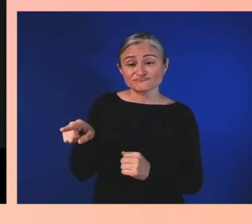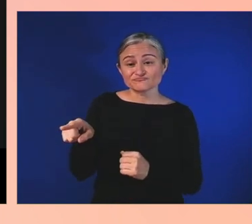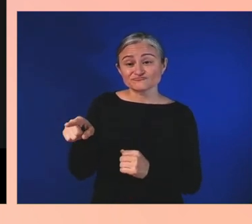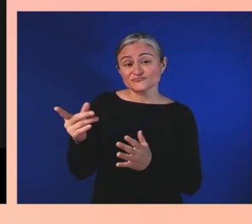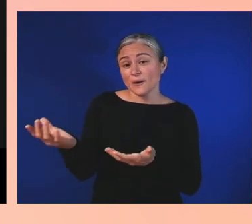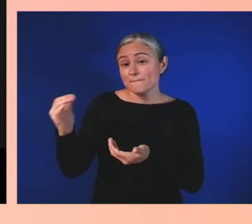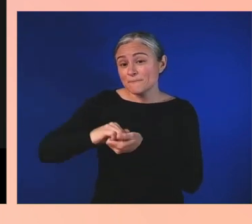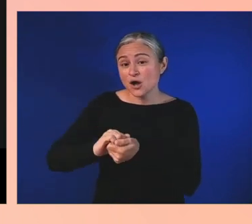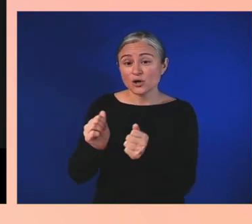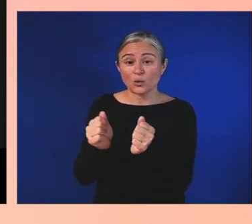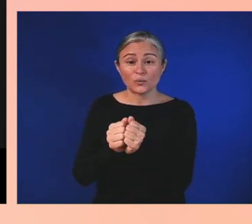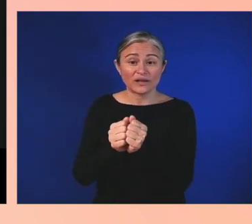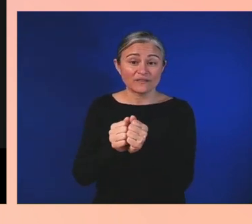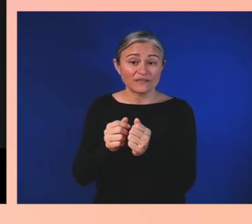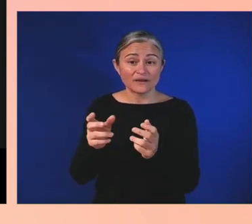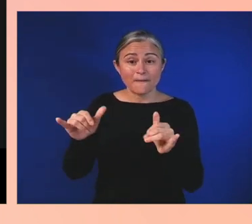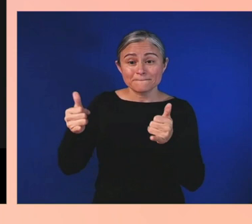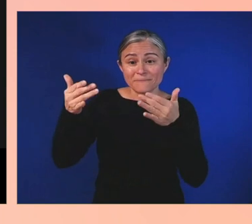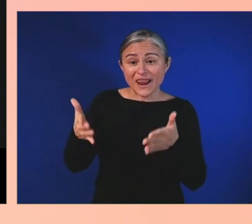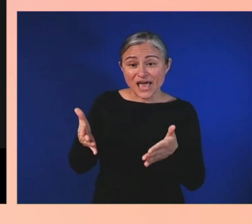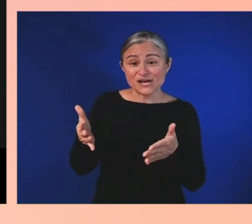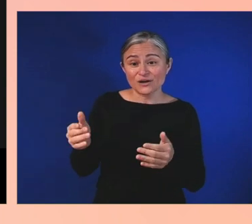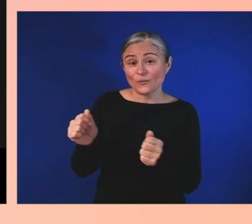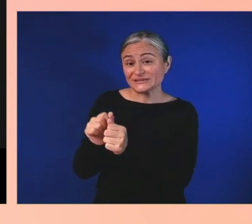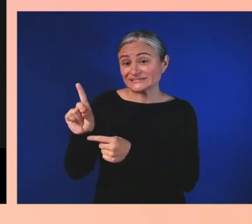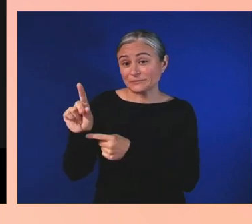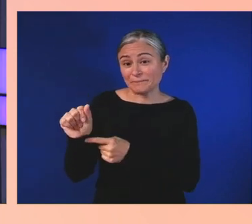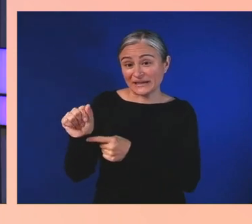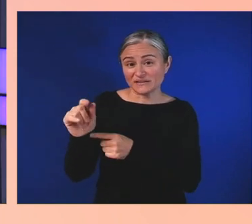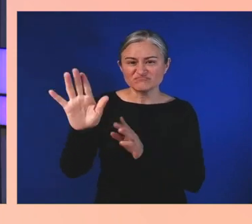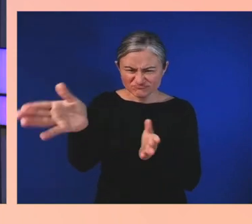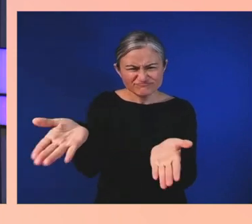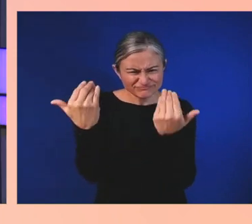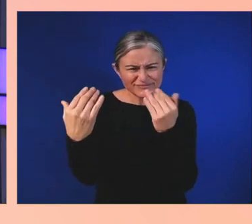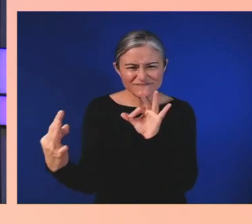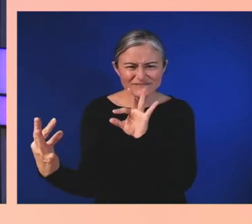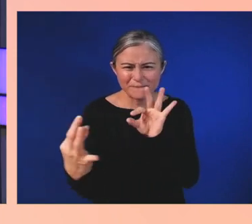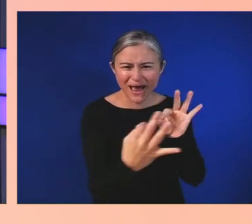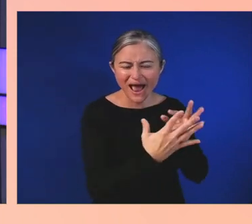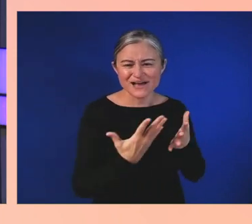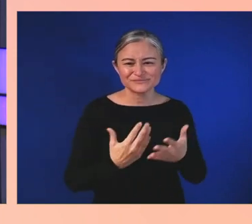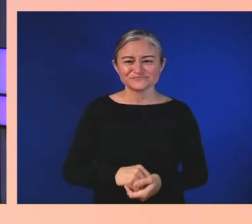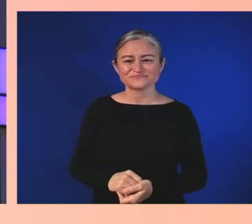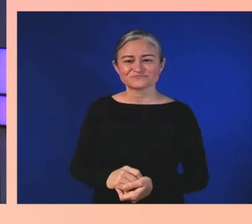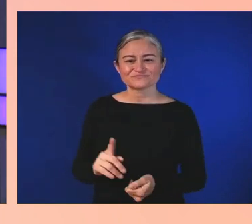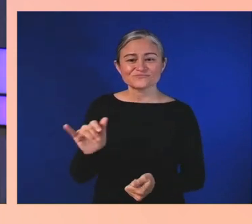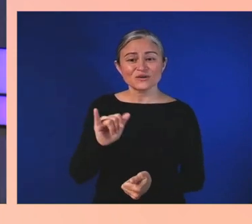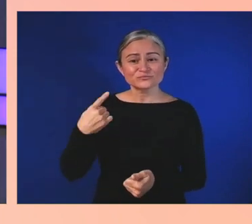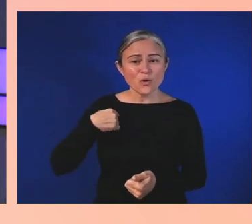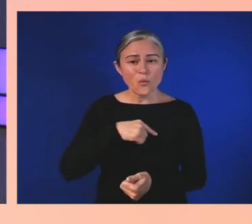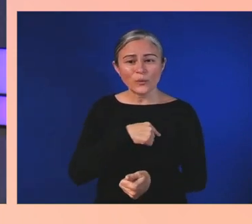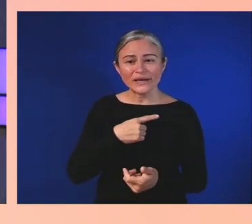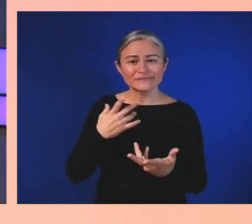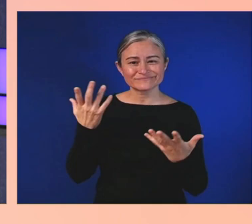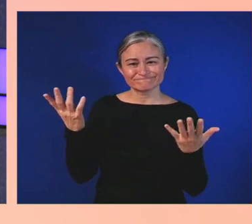to developers on the implementation of those features. As we close today, I want to extend an invite to everybody